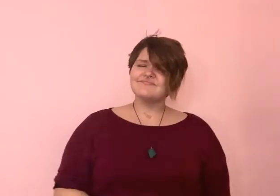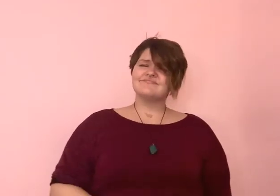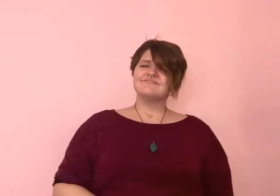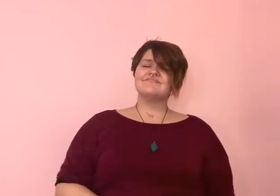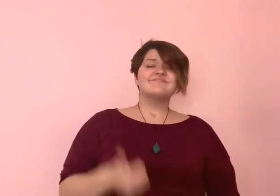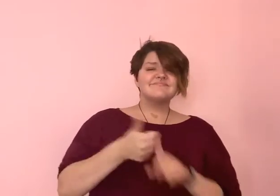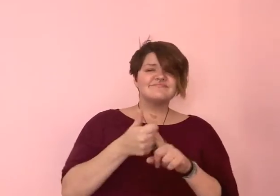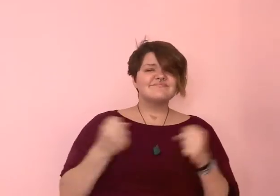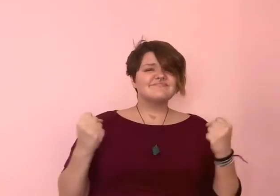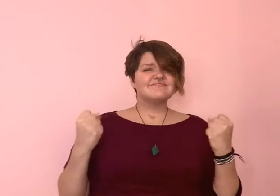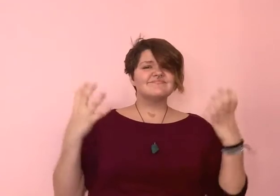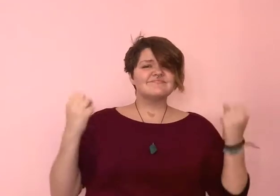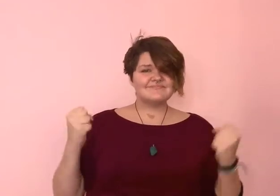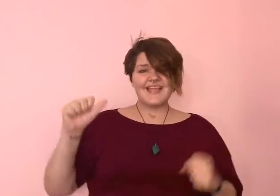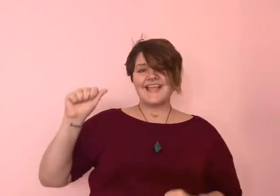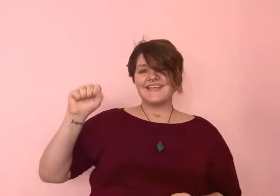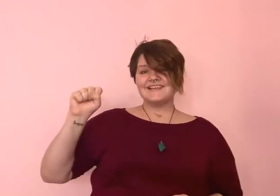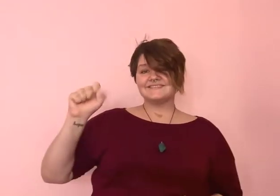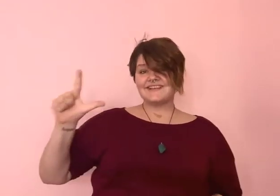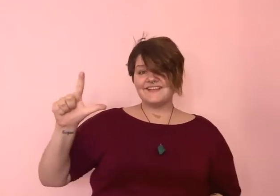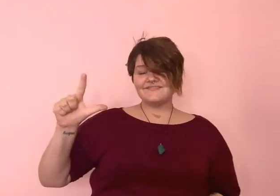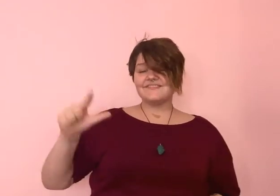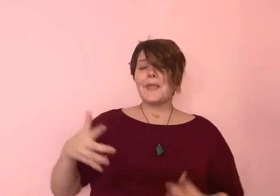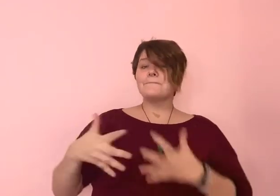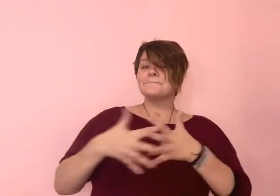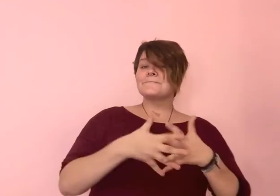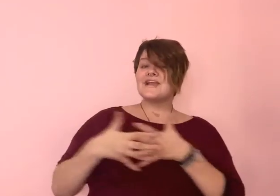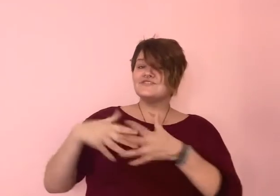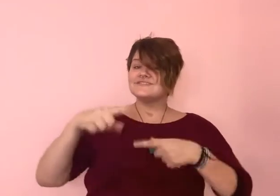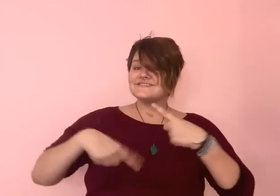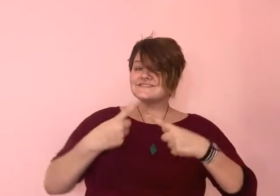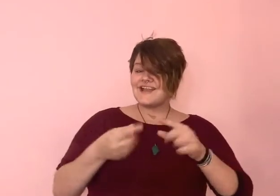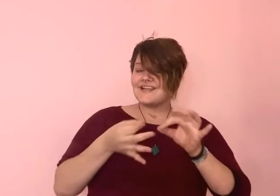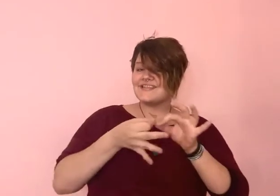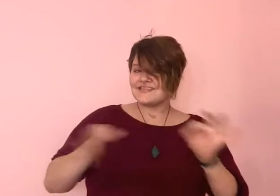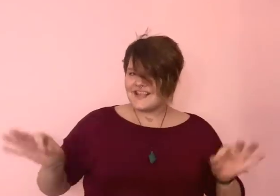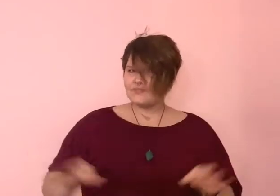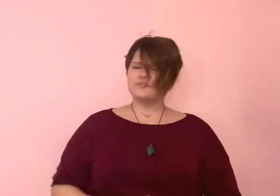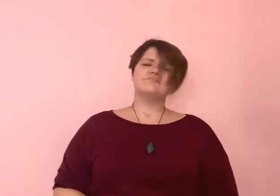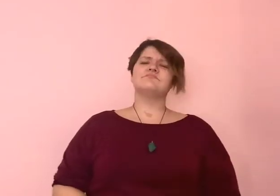it is American Sign Language, known as ASL.